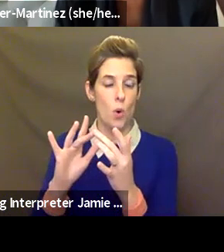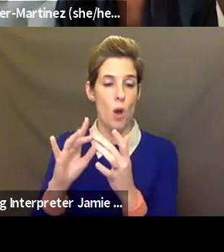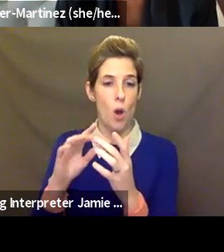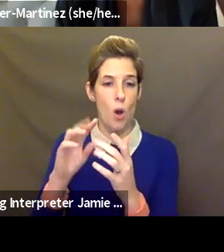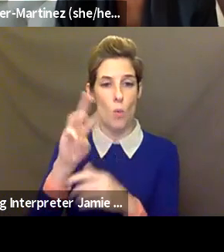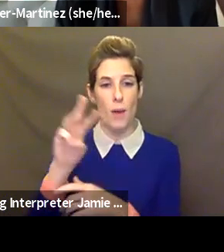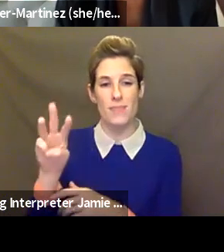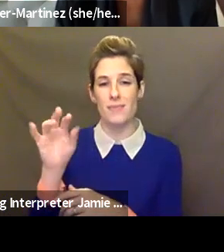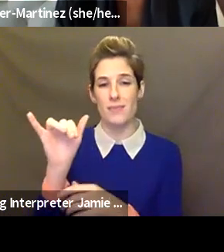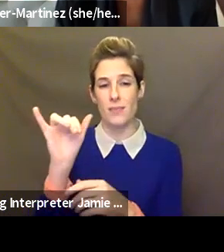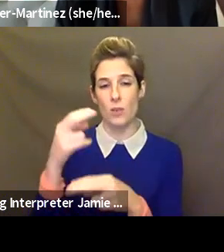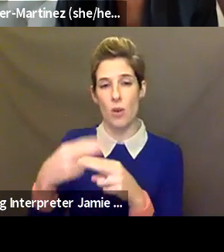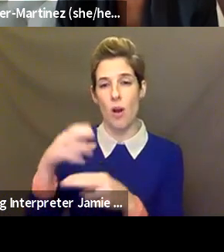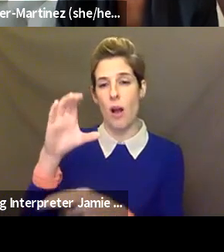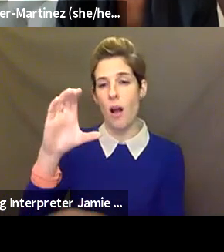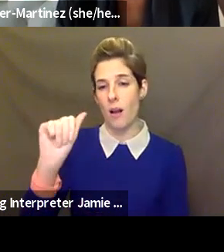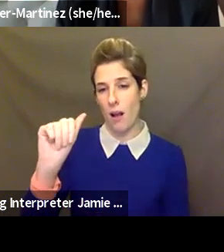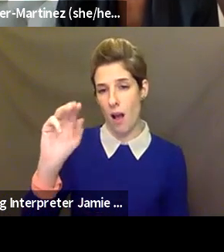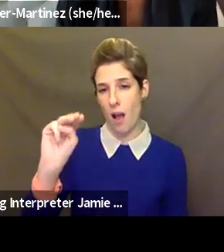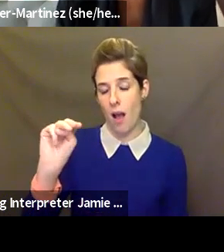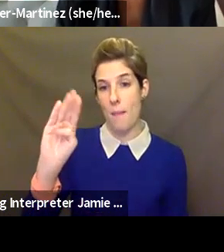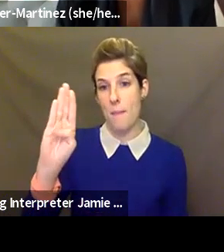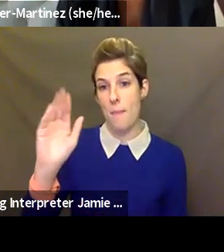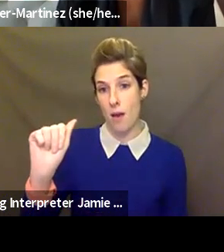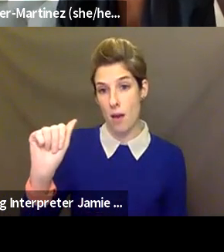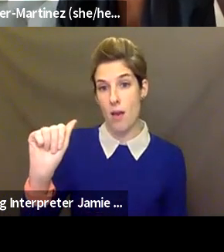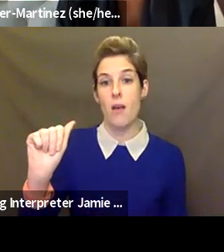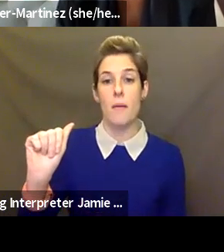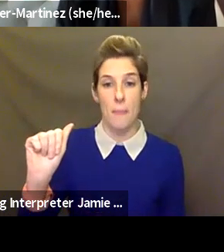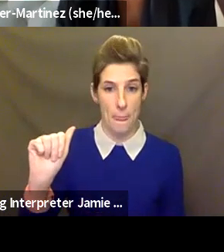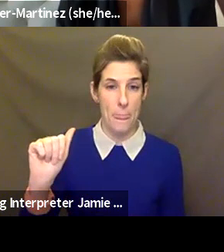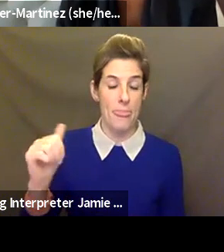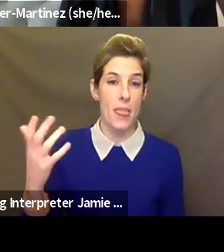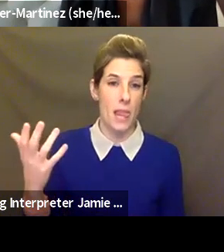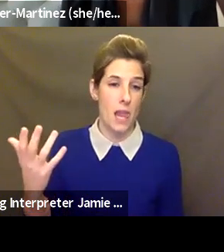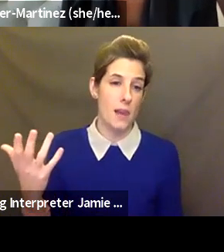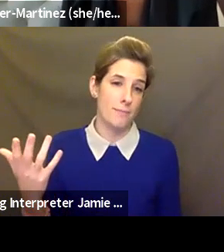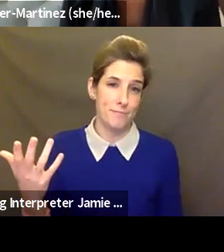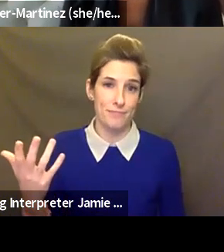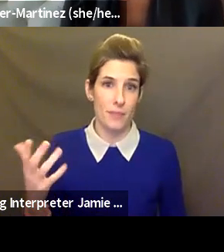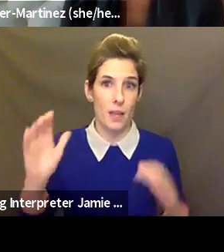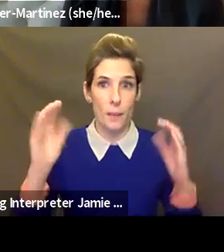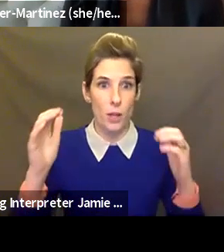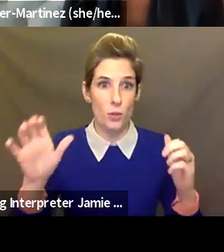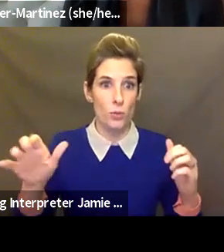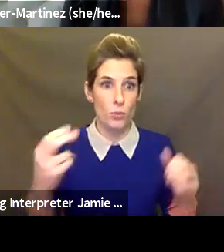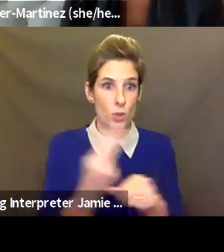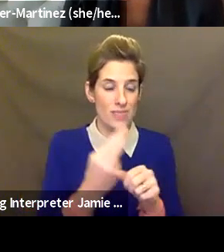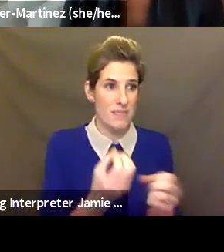really useful, rather than sort of, you know, multiple licenses of something that it's really expensive.